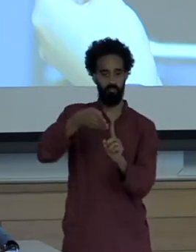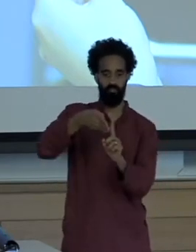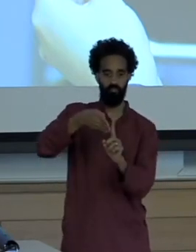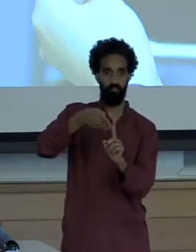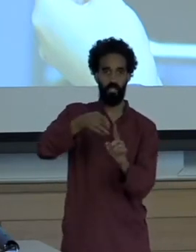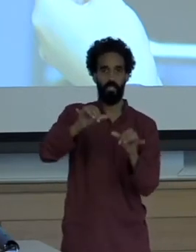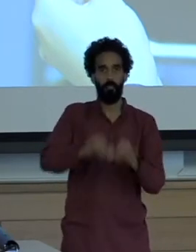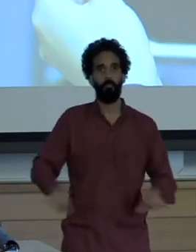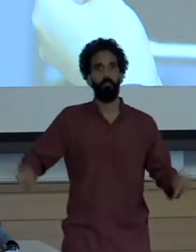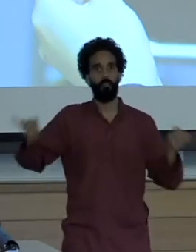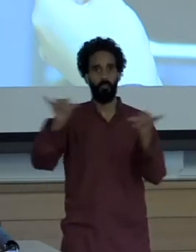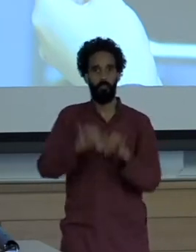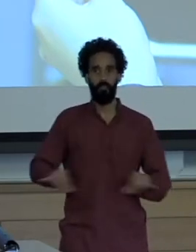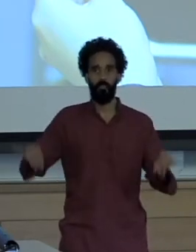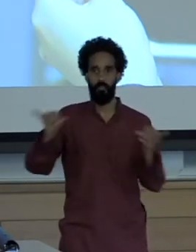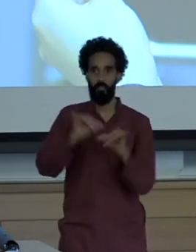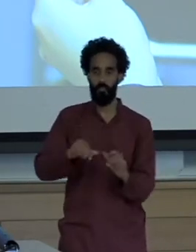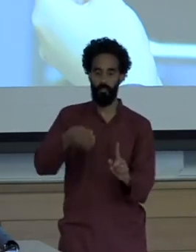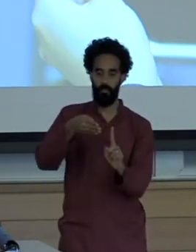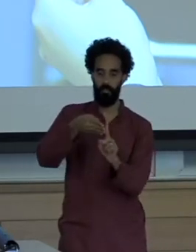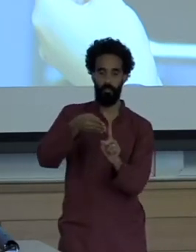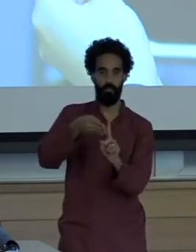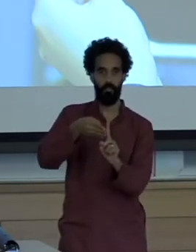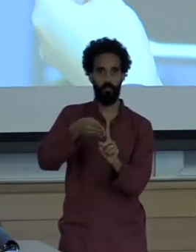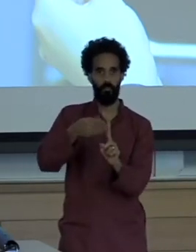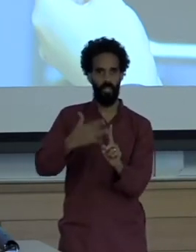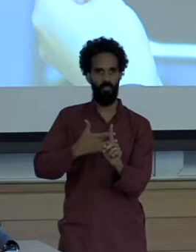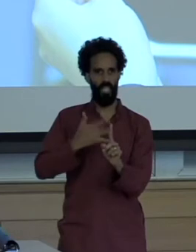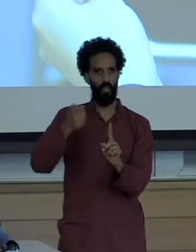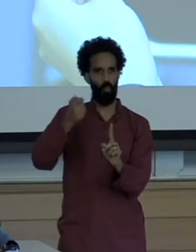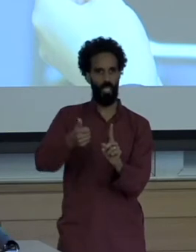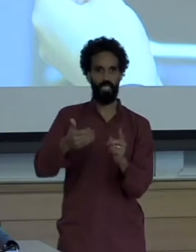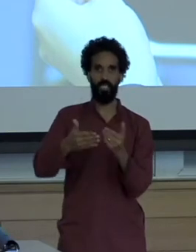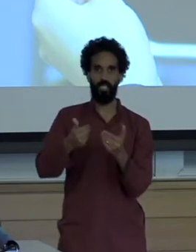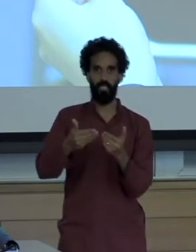go to what they can get to quickly to make deadline as